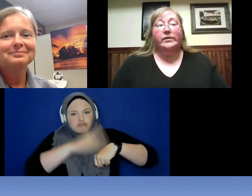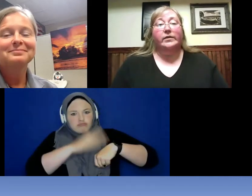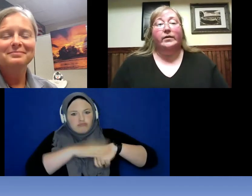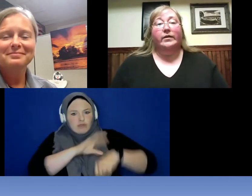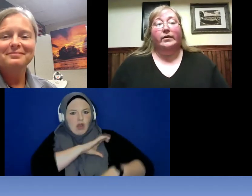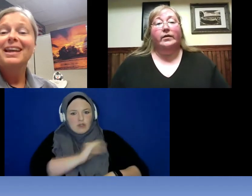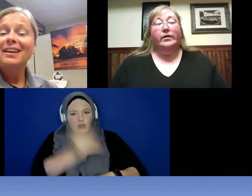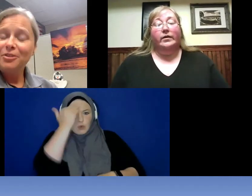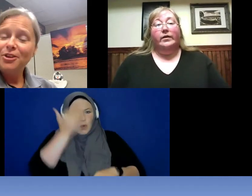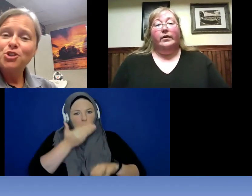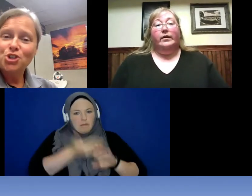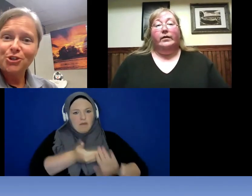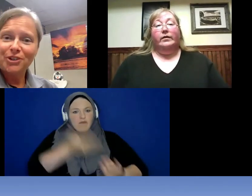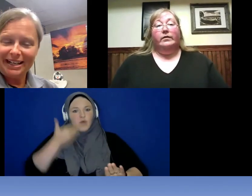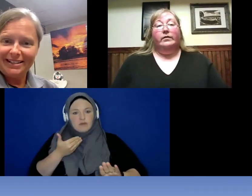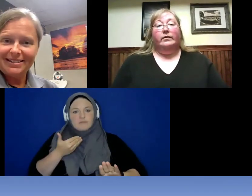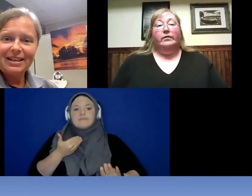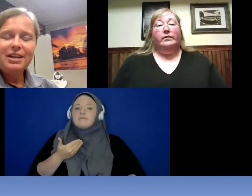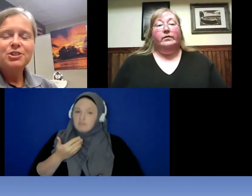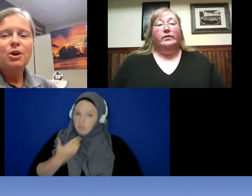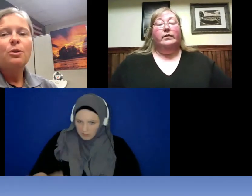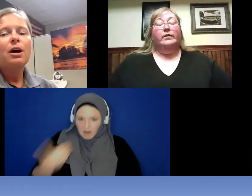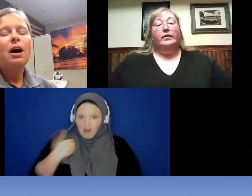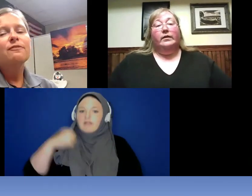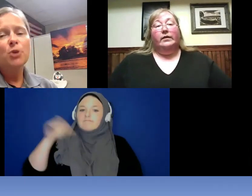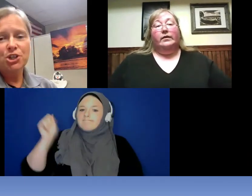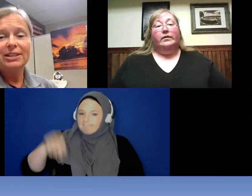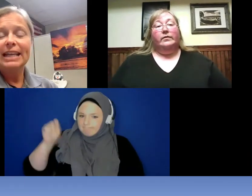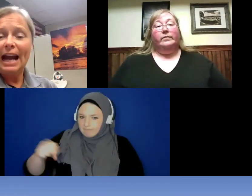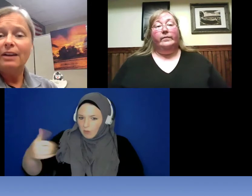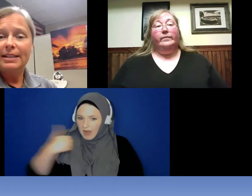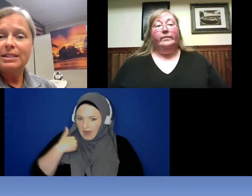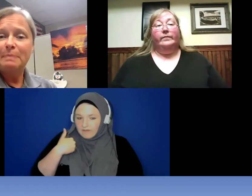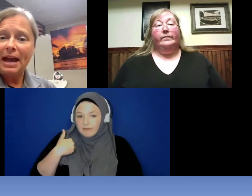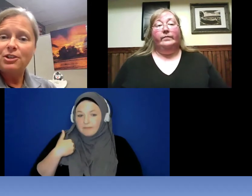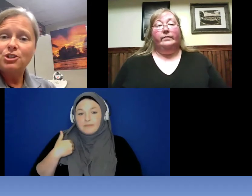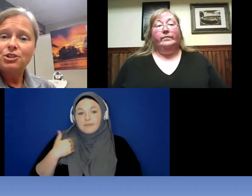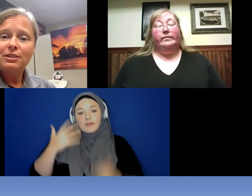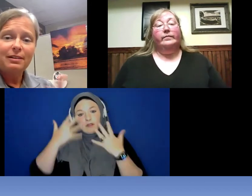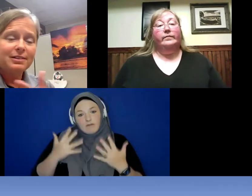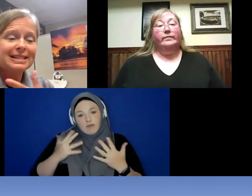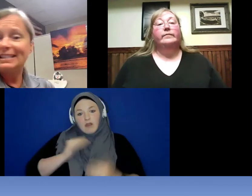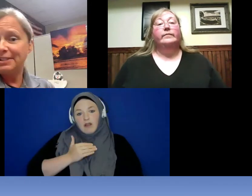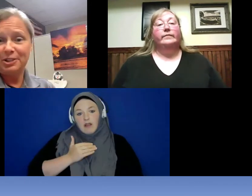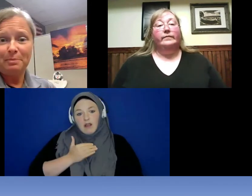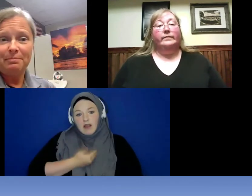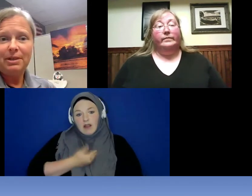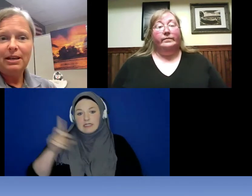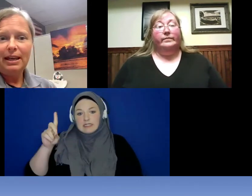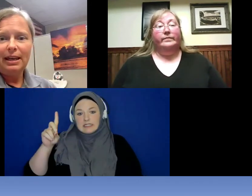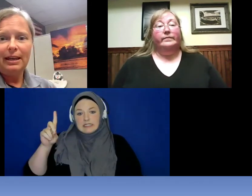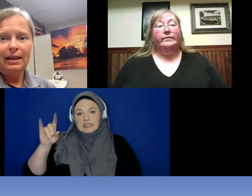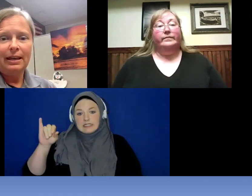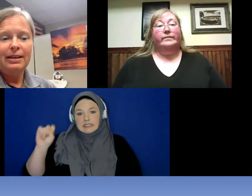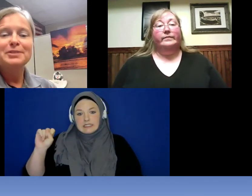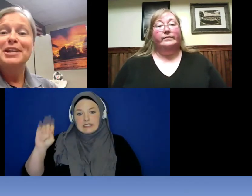Reanna: There sure is . Unfortunately our dispatch system is an